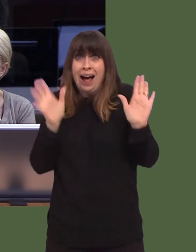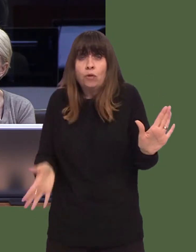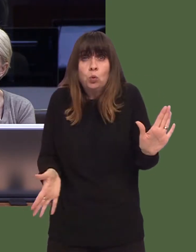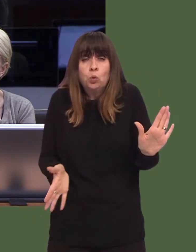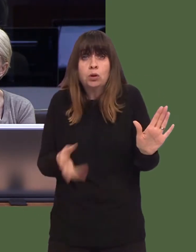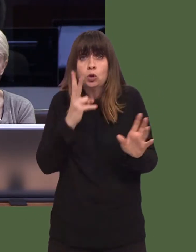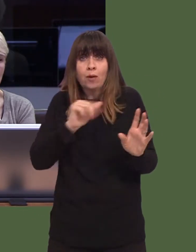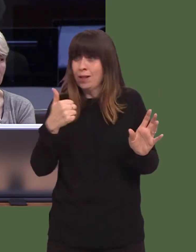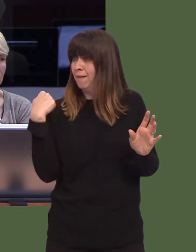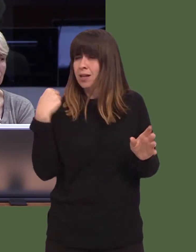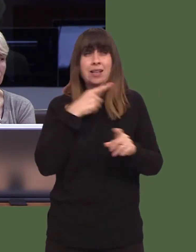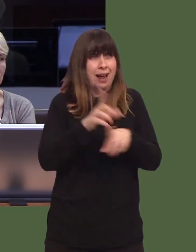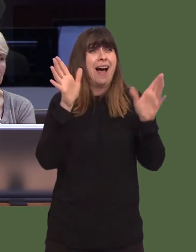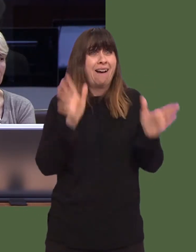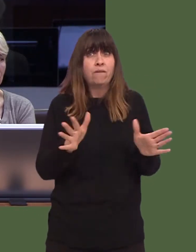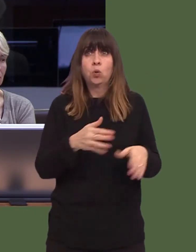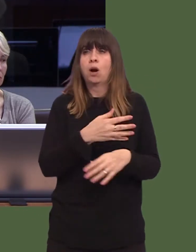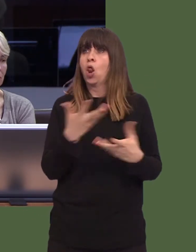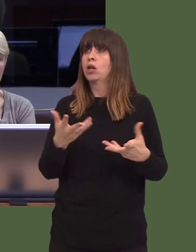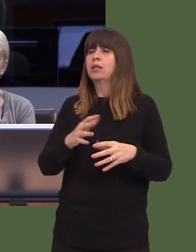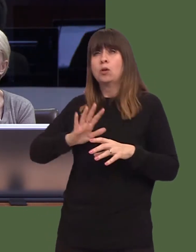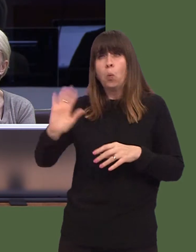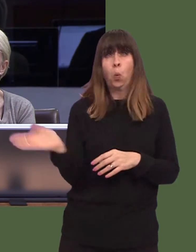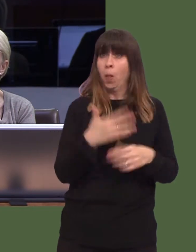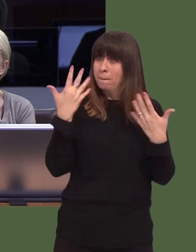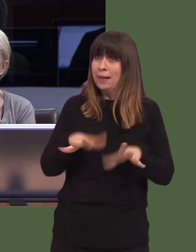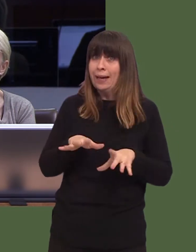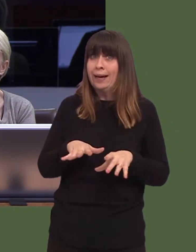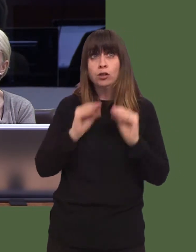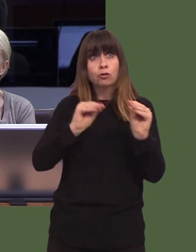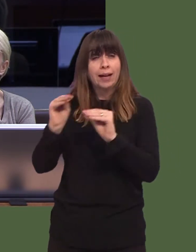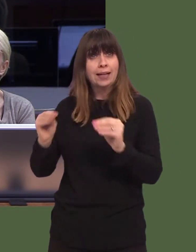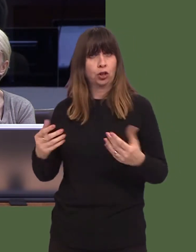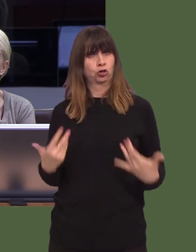Leanne Wood: What you hear from management is very different to what we, as Assembly